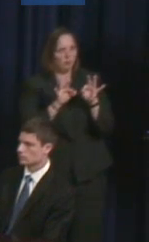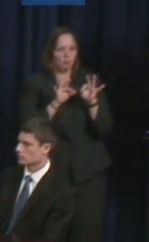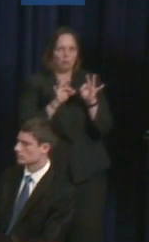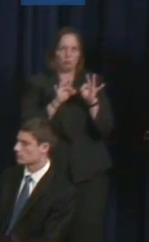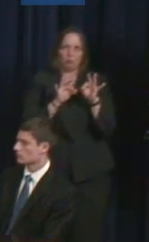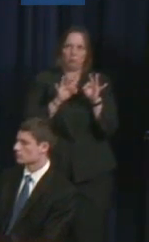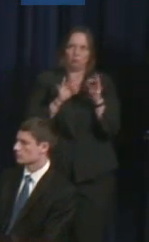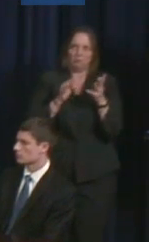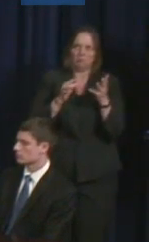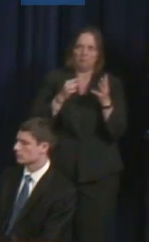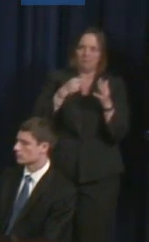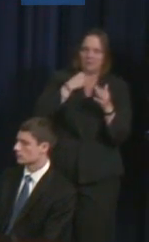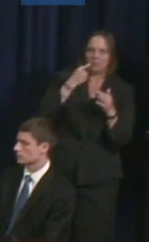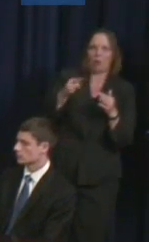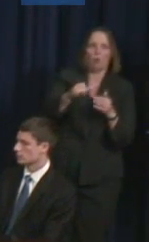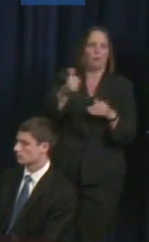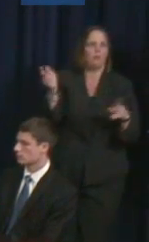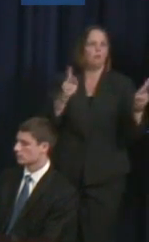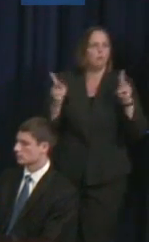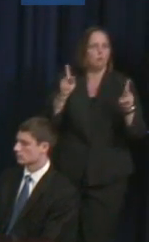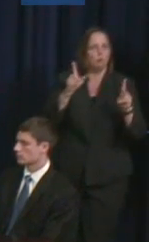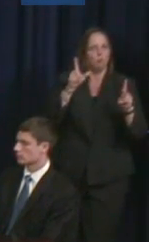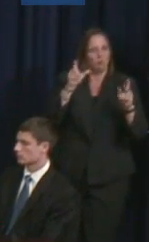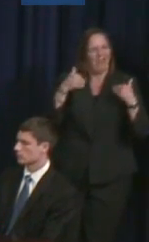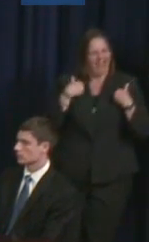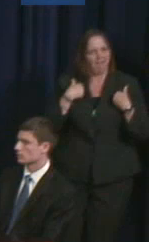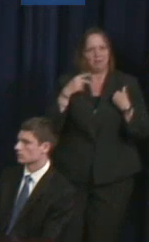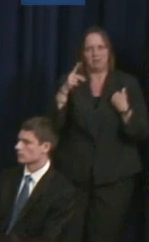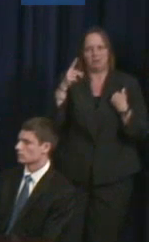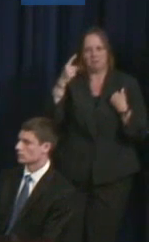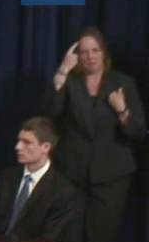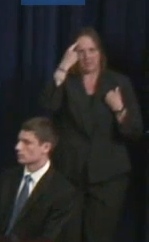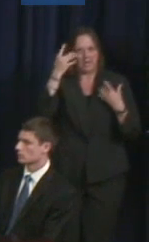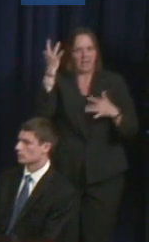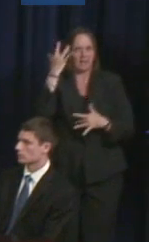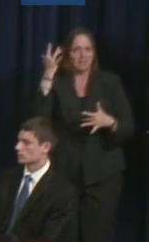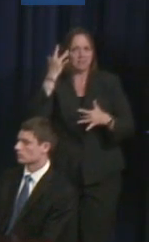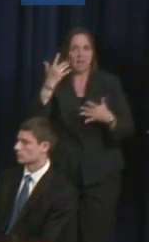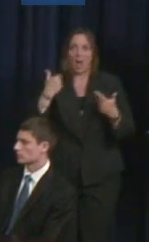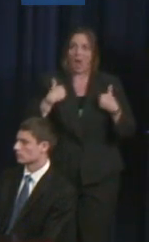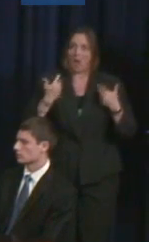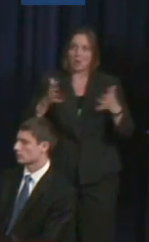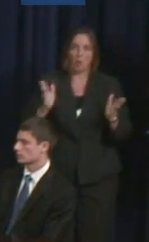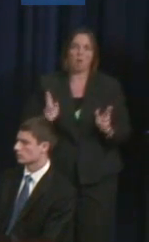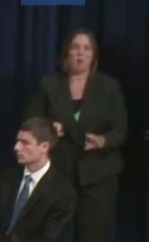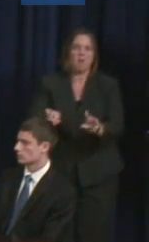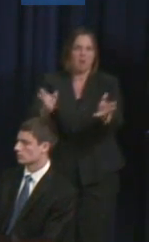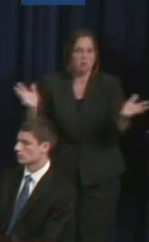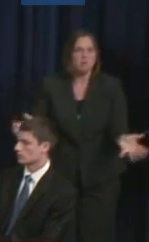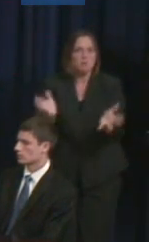And so I wanted to allow people to share at their own pace. Everyone is at different stages of their recovery,